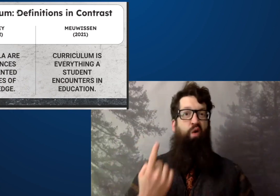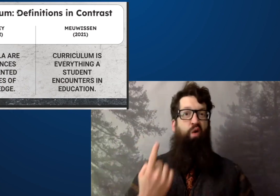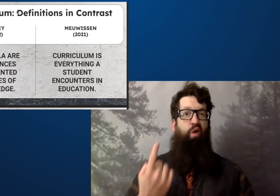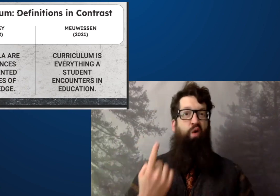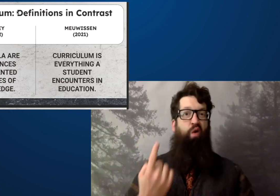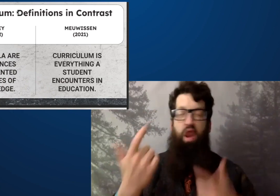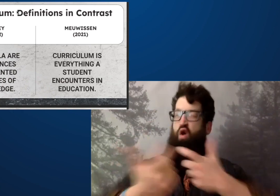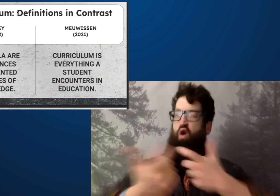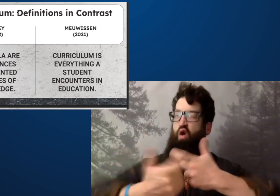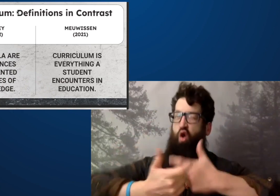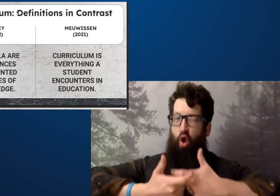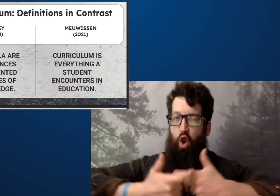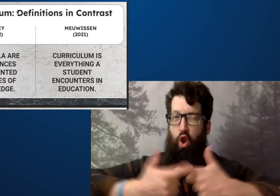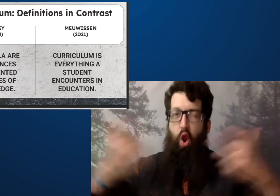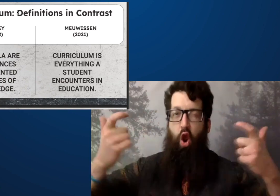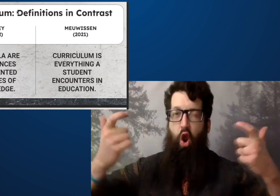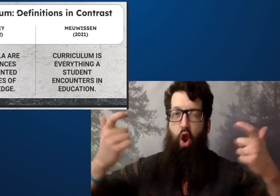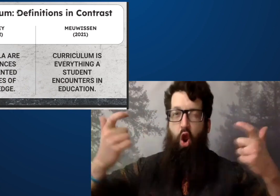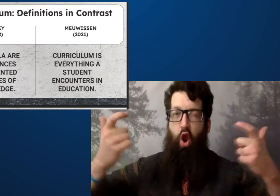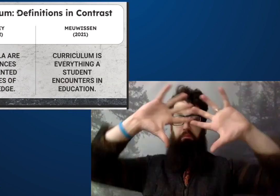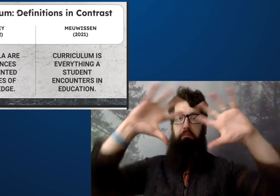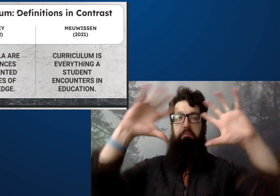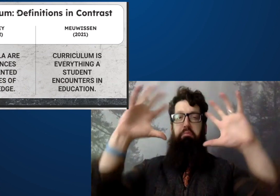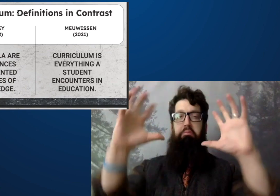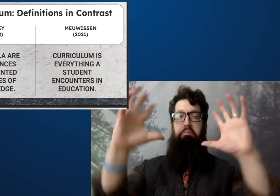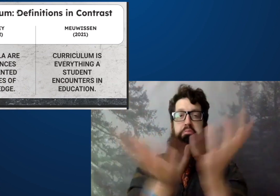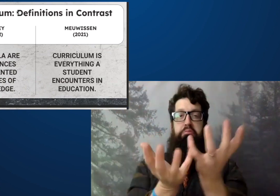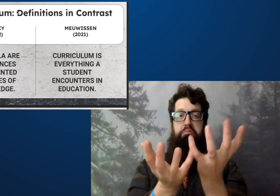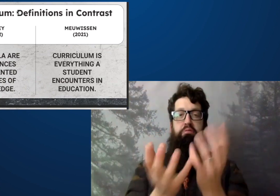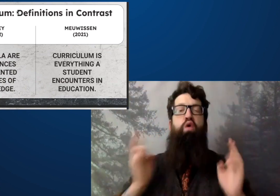what that means is